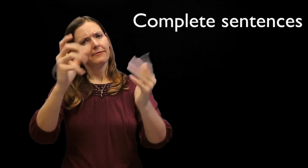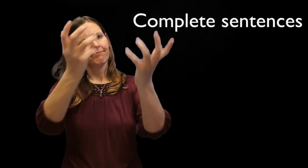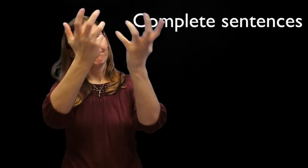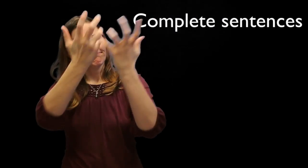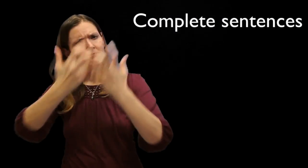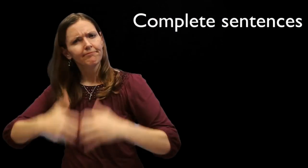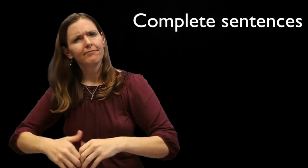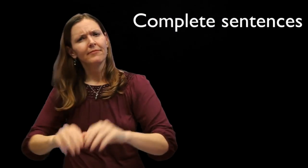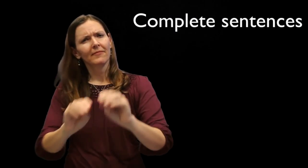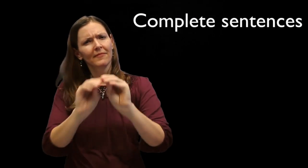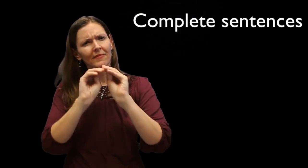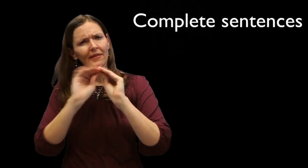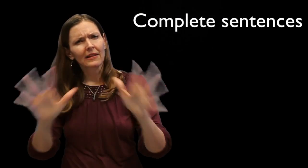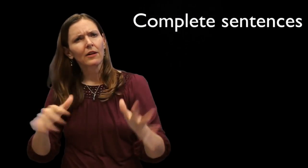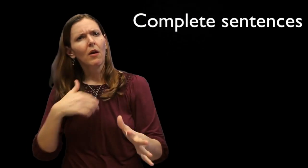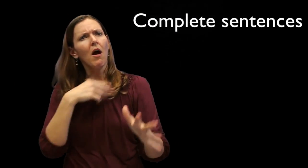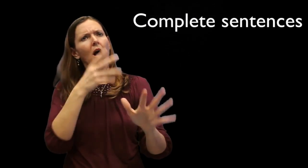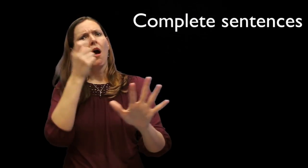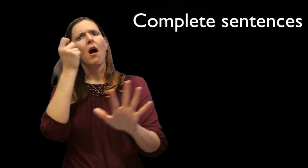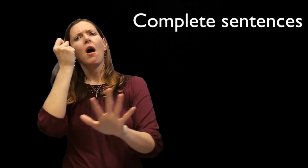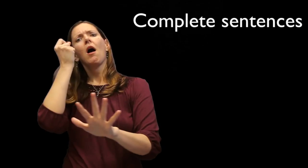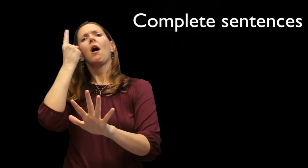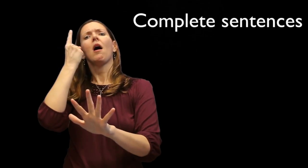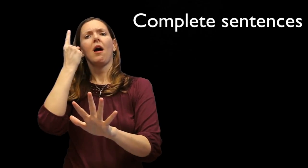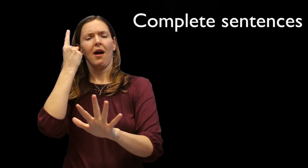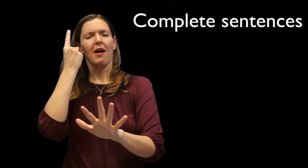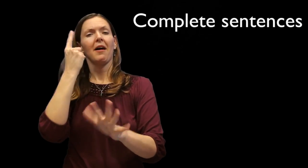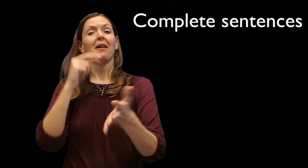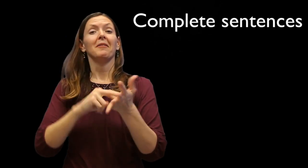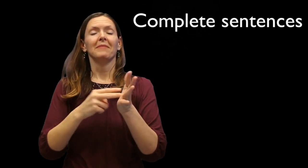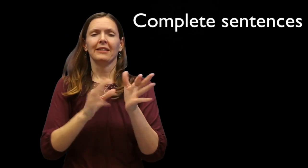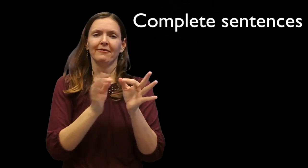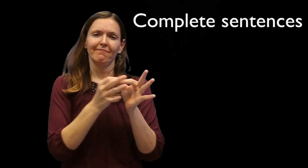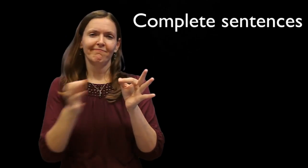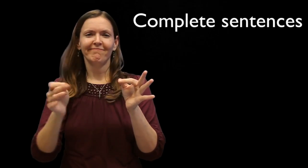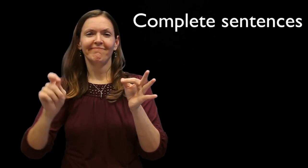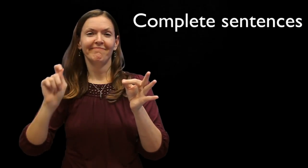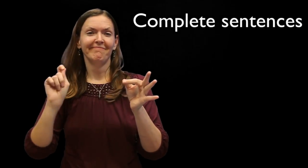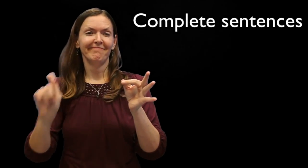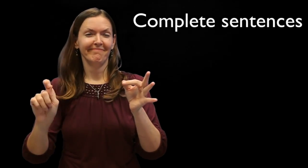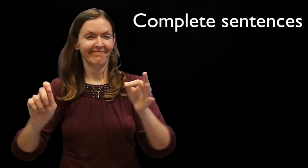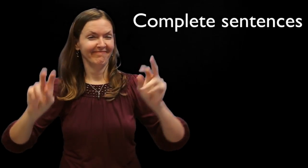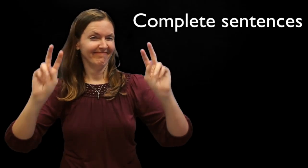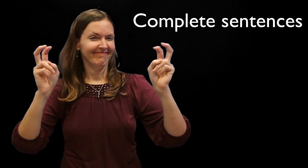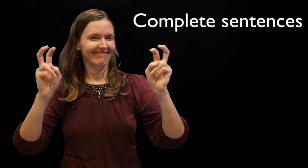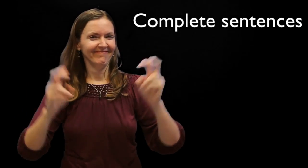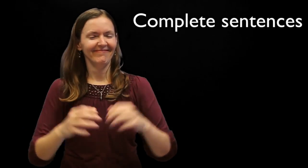organize their presentation in a easy to follow manner; which means, using more complete sentences.